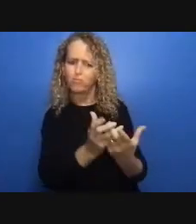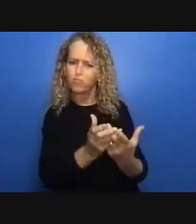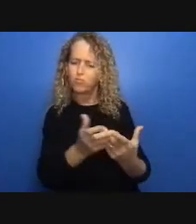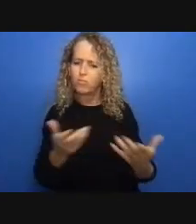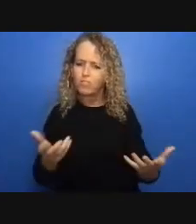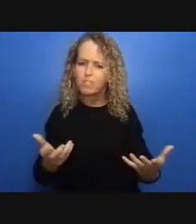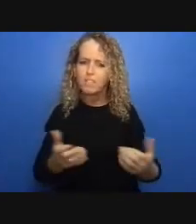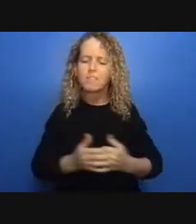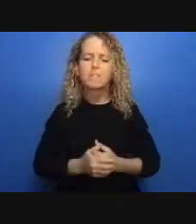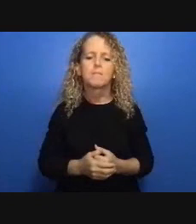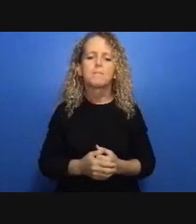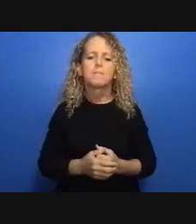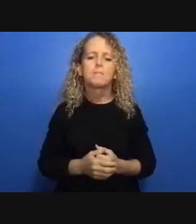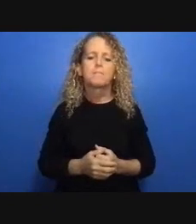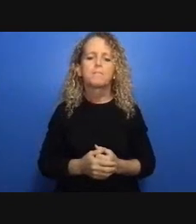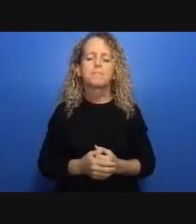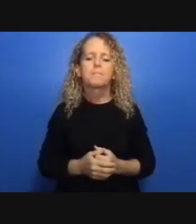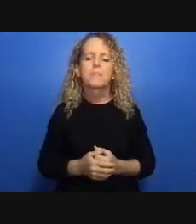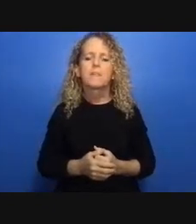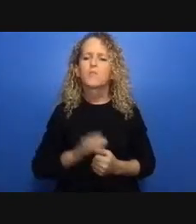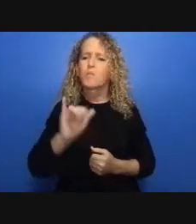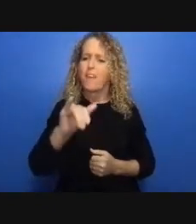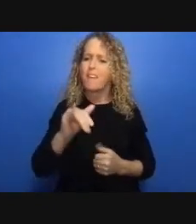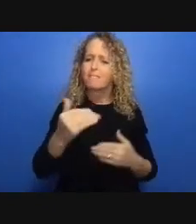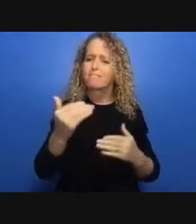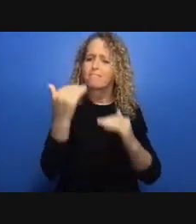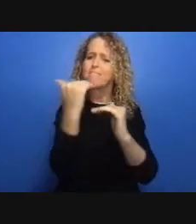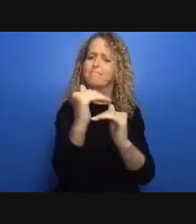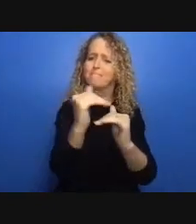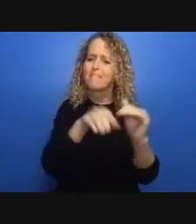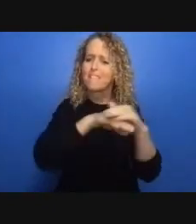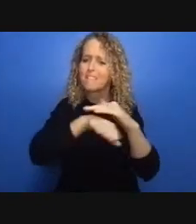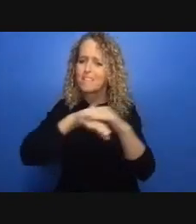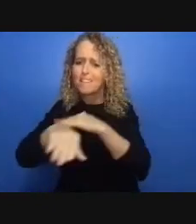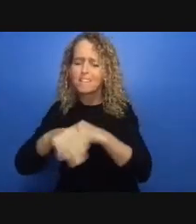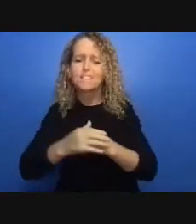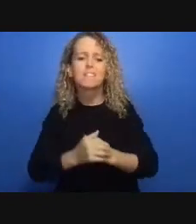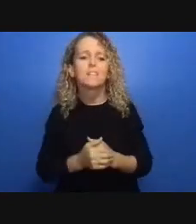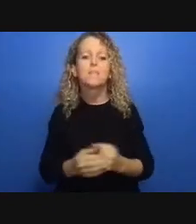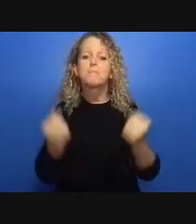people of african descent coalition has publicly challenged the legitimacy of a process that was